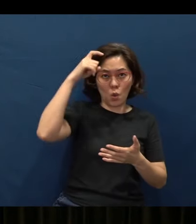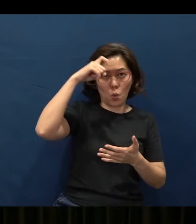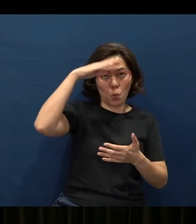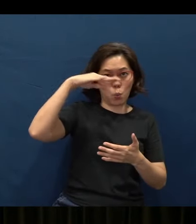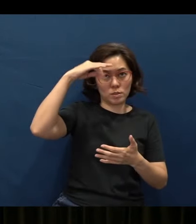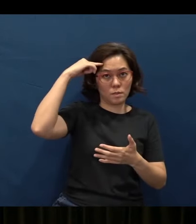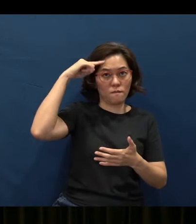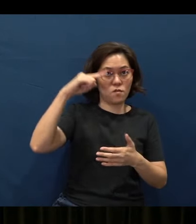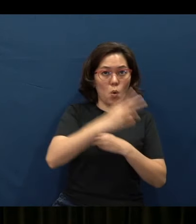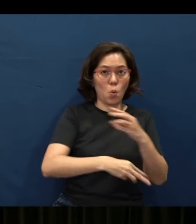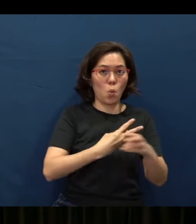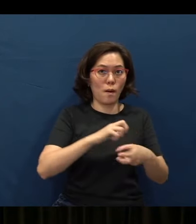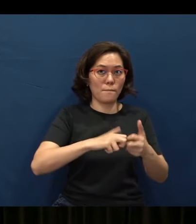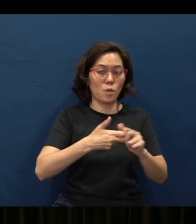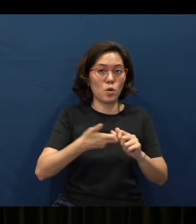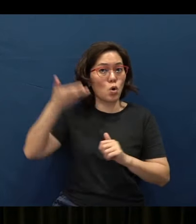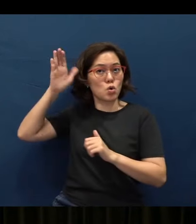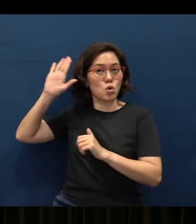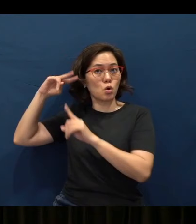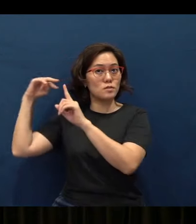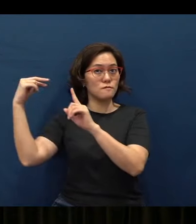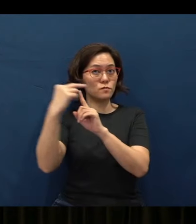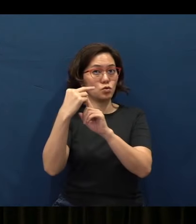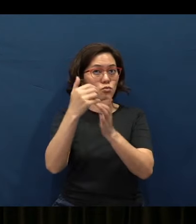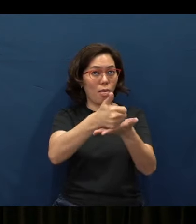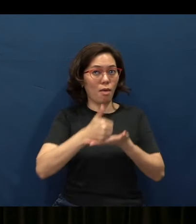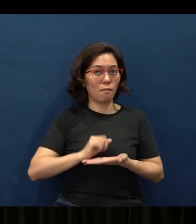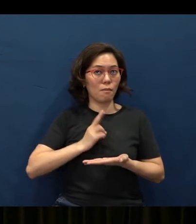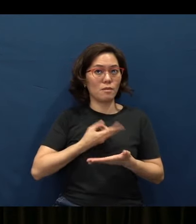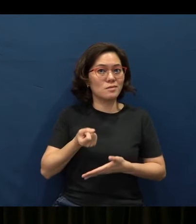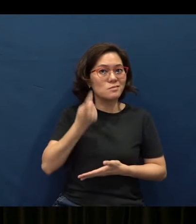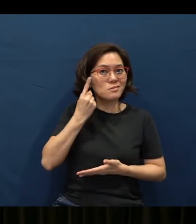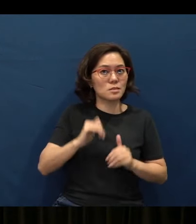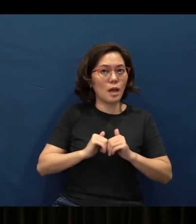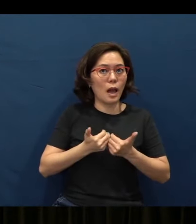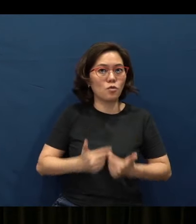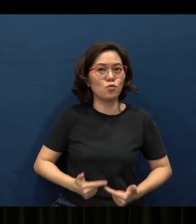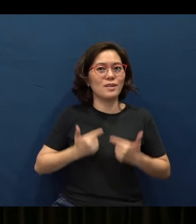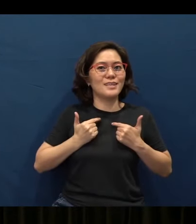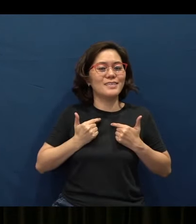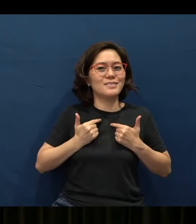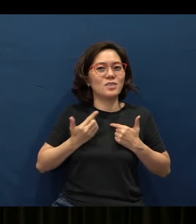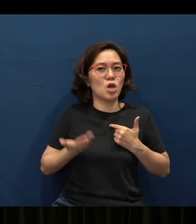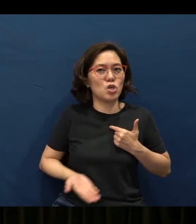They are God's point of view to help us understand how to live it out on earth.